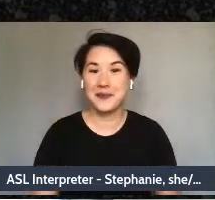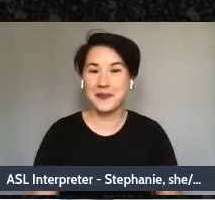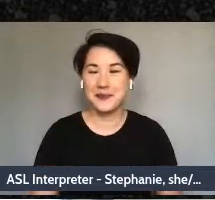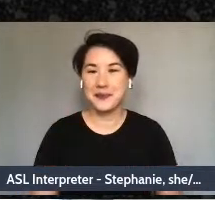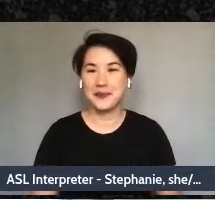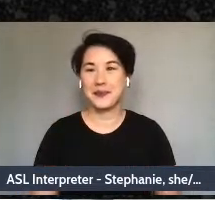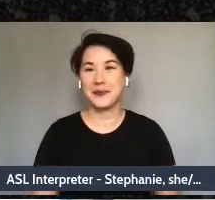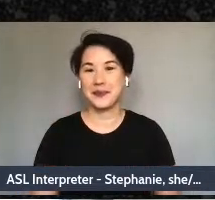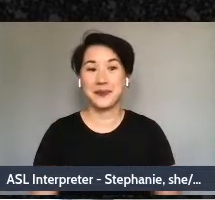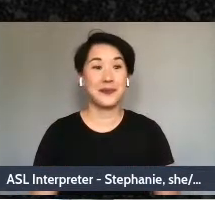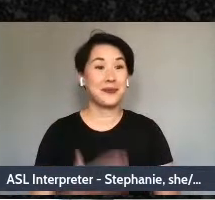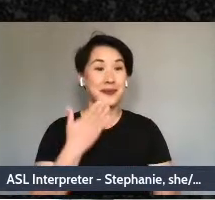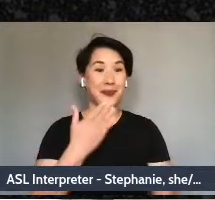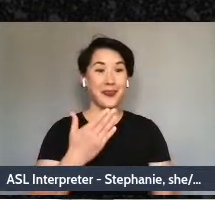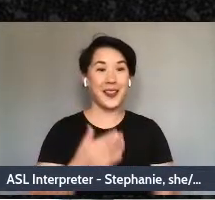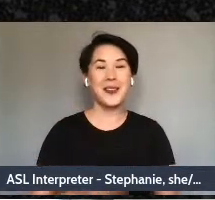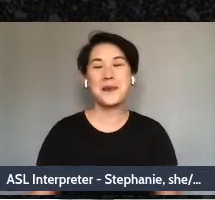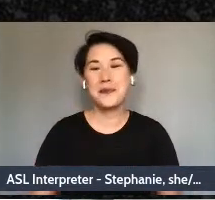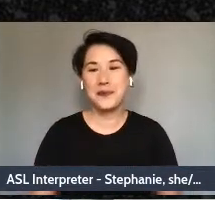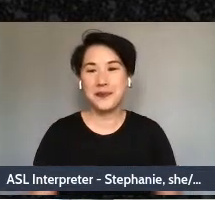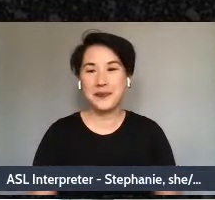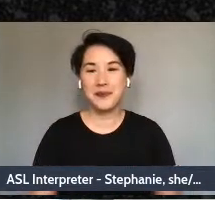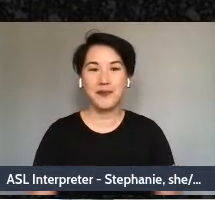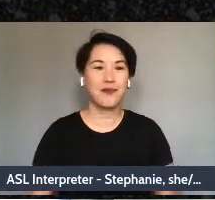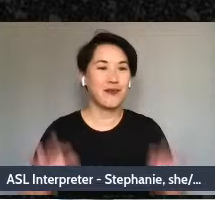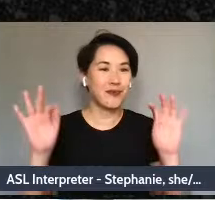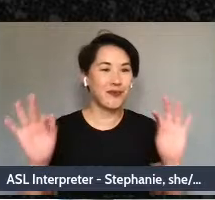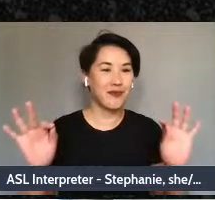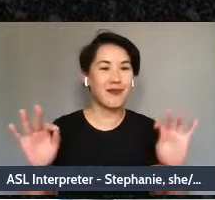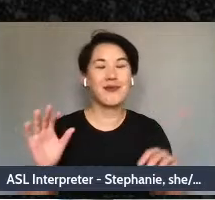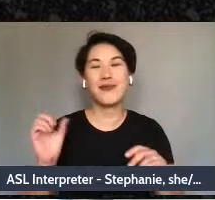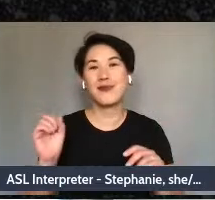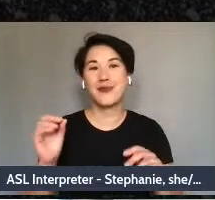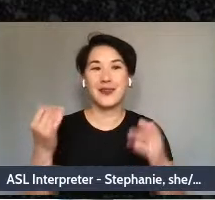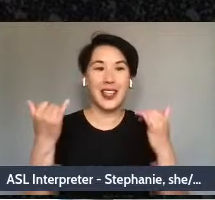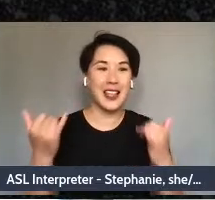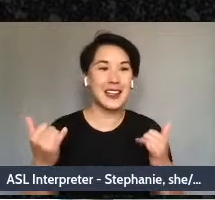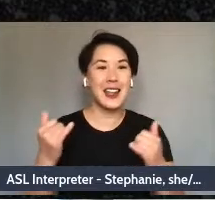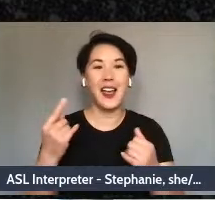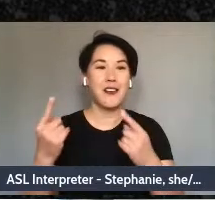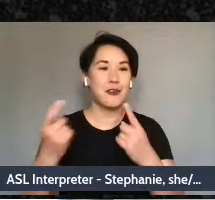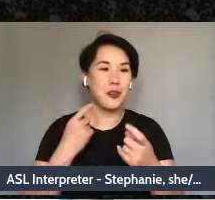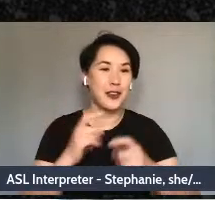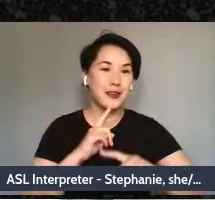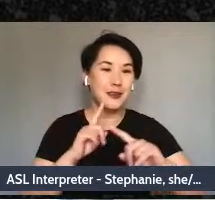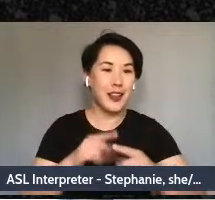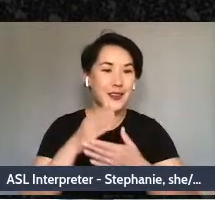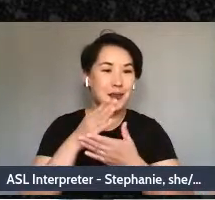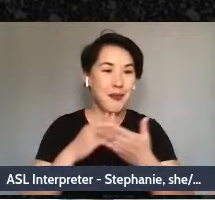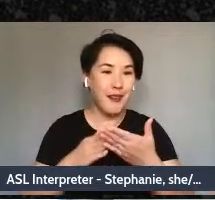Thank you, all right. Fabulous. We are now at the Q & A, question and answer portion of our